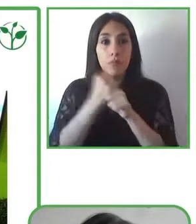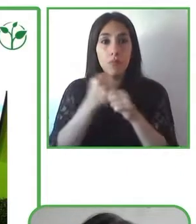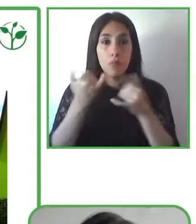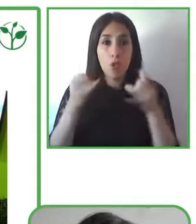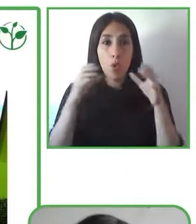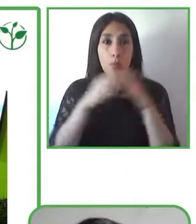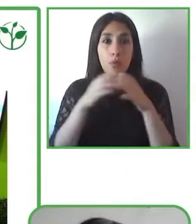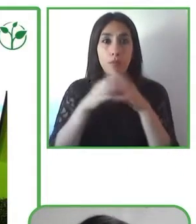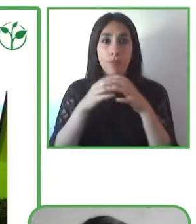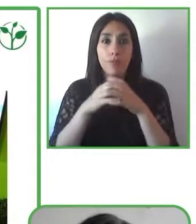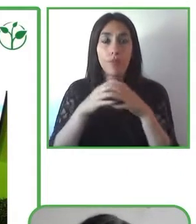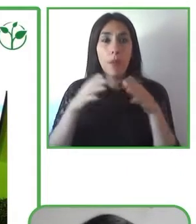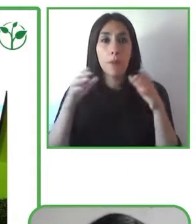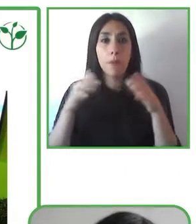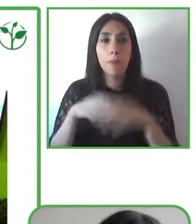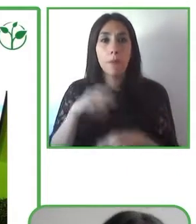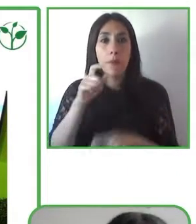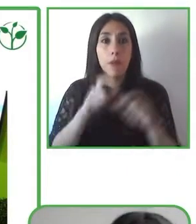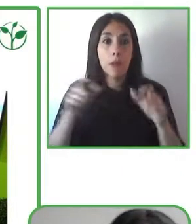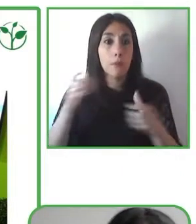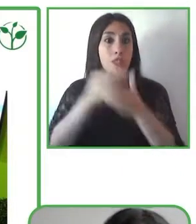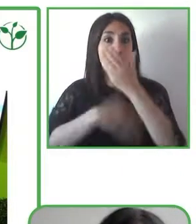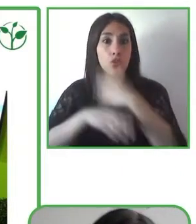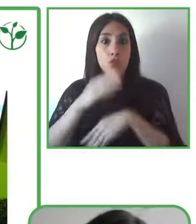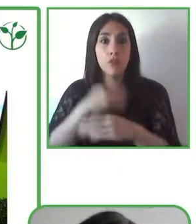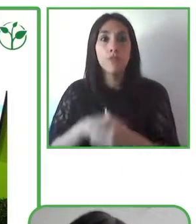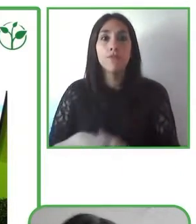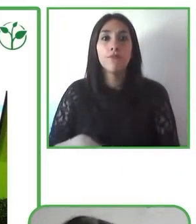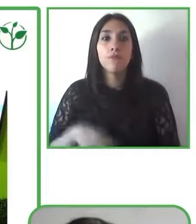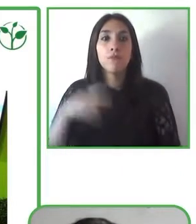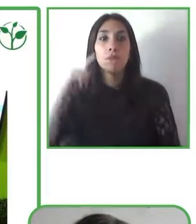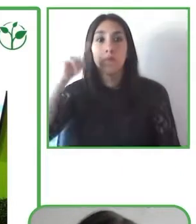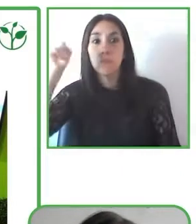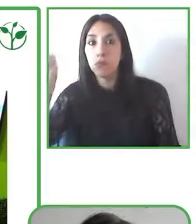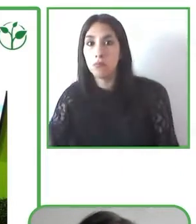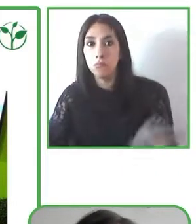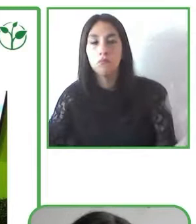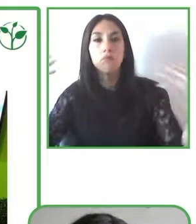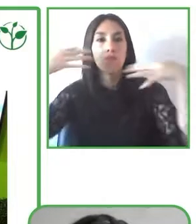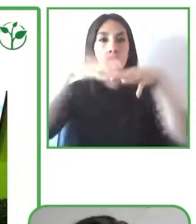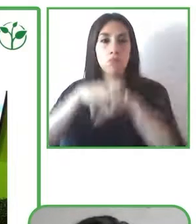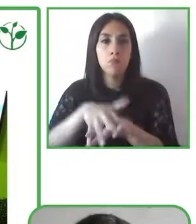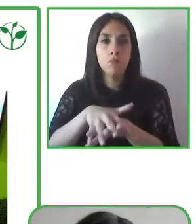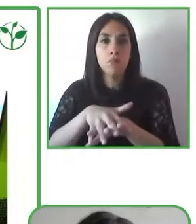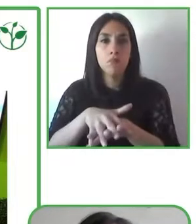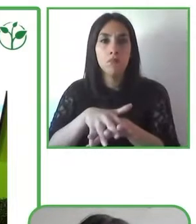have worked with people with disabilities and without to be able to build this initiative to